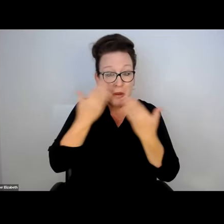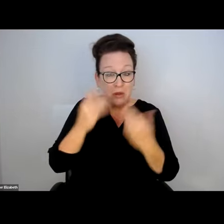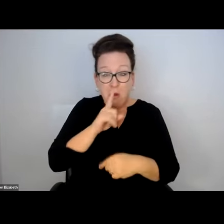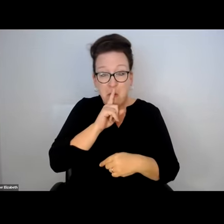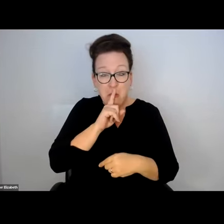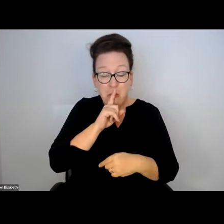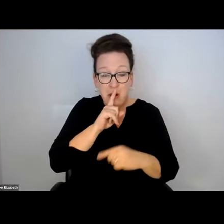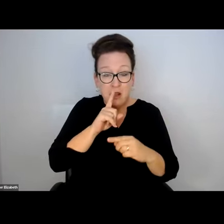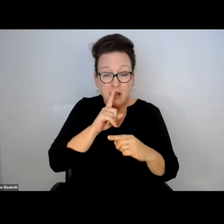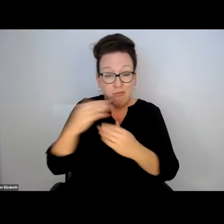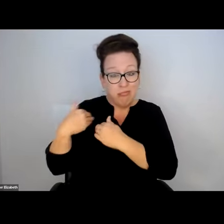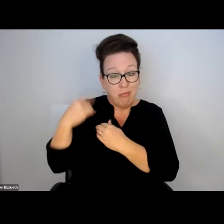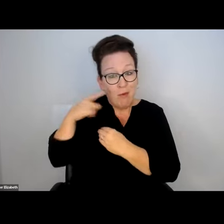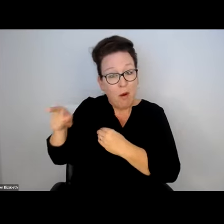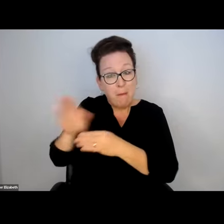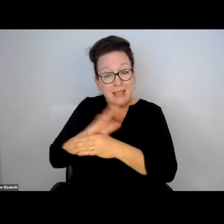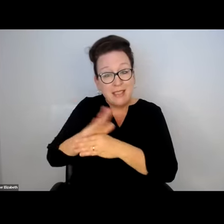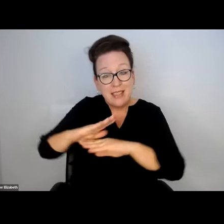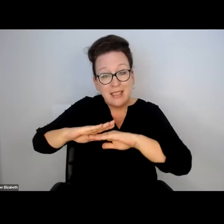IS THAT WHY THE CONFUSION EXISTS? THERE DOESN'T APPEAR TO BE ANY